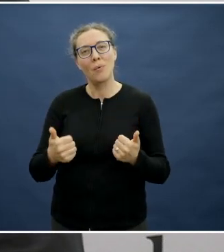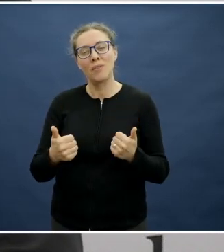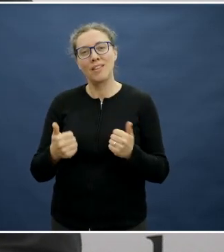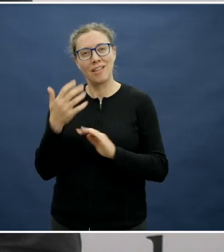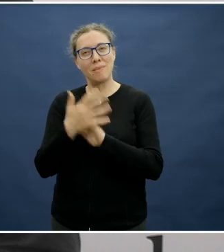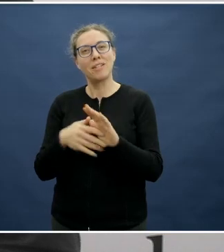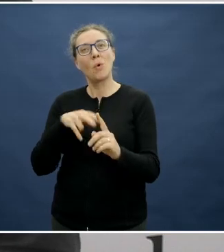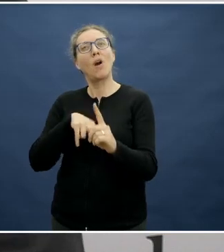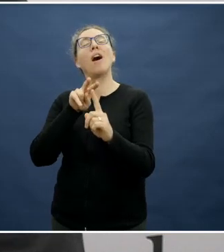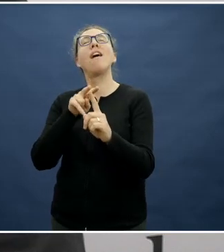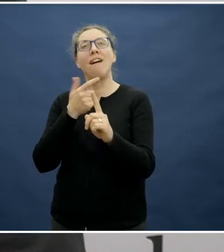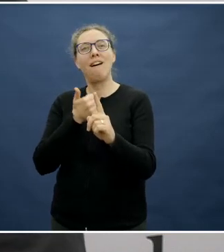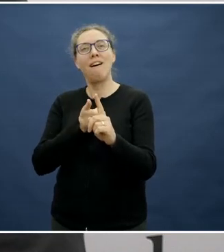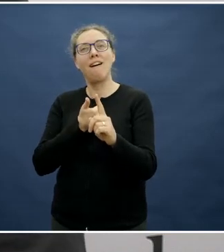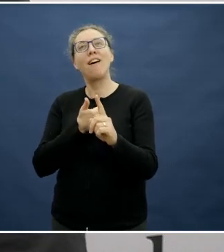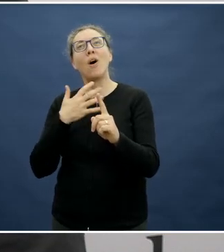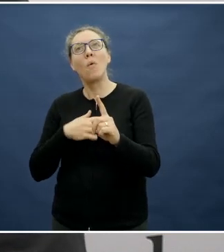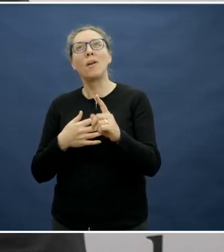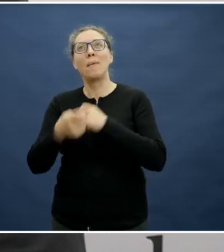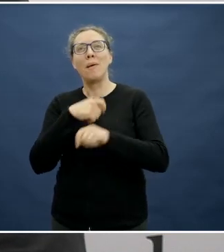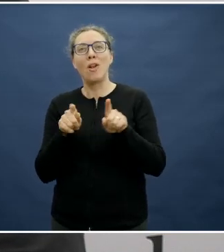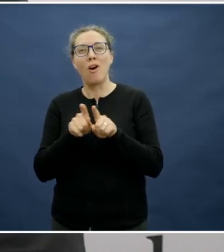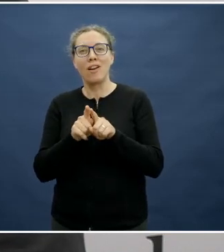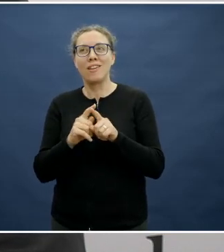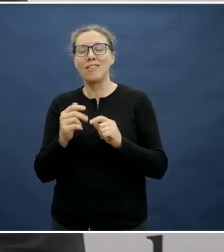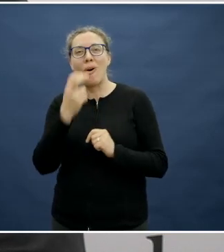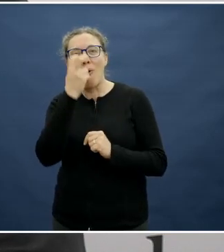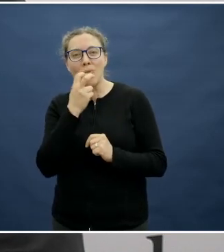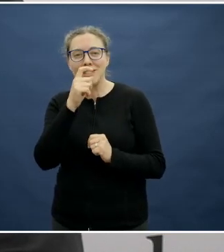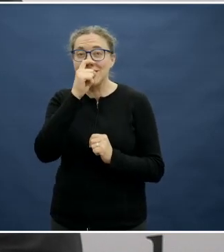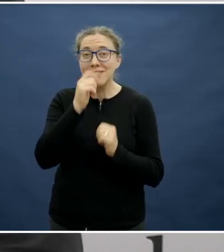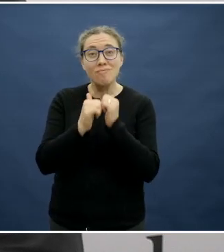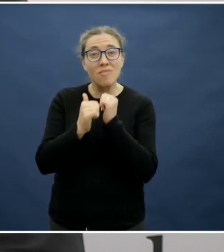They want to be like those people more than anyone in the world, and having positive role models is fundamental.